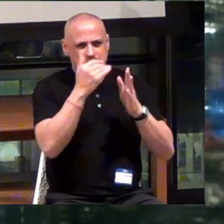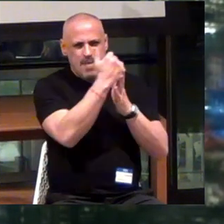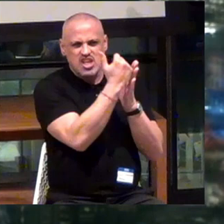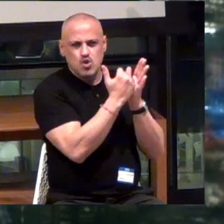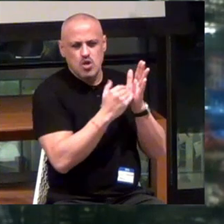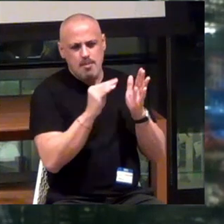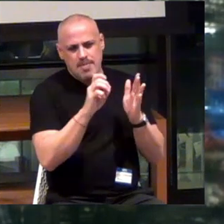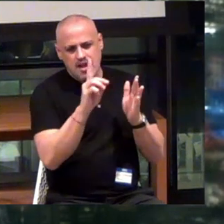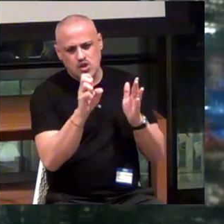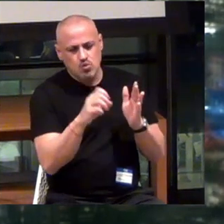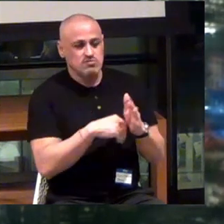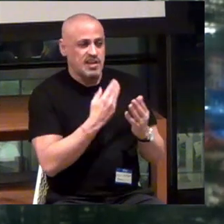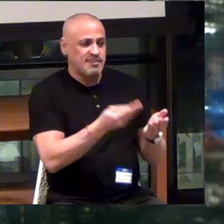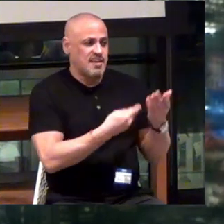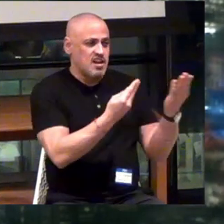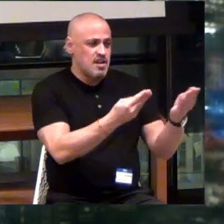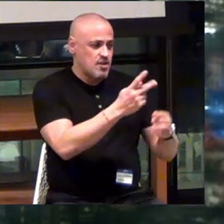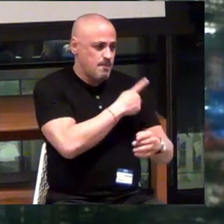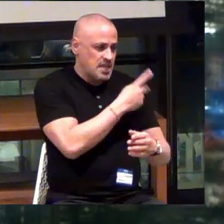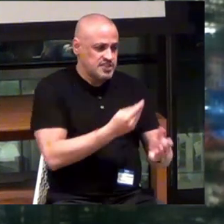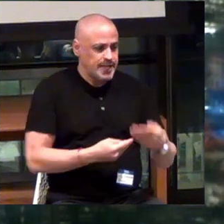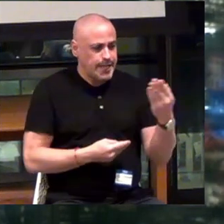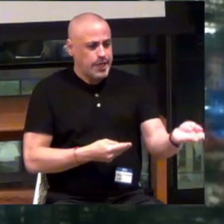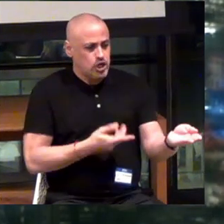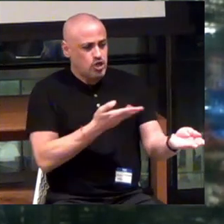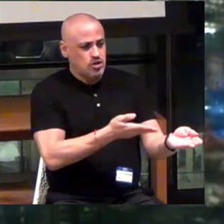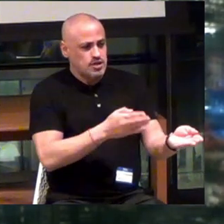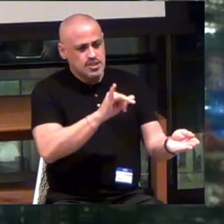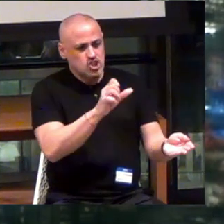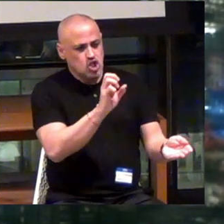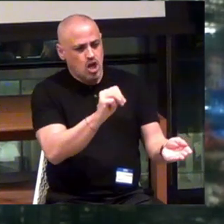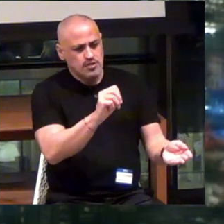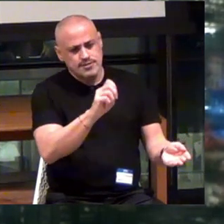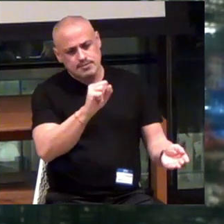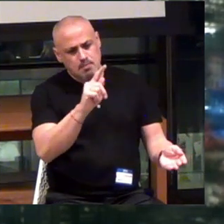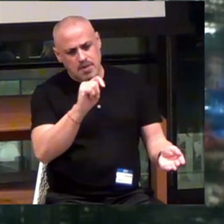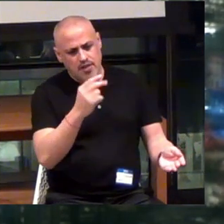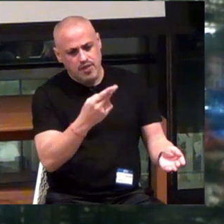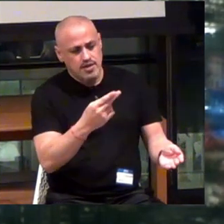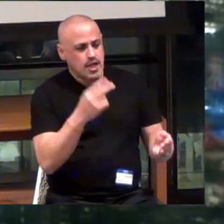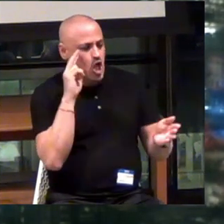They deliver a menu to a patient. And say: Here, John Smith. Take a look at this menu.